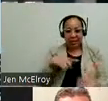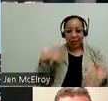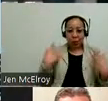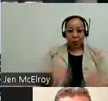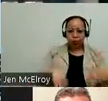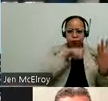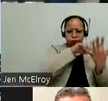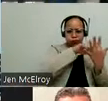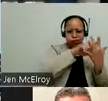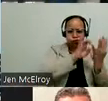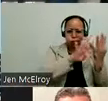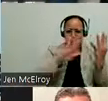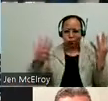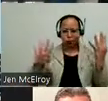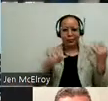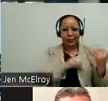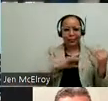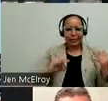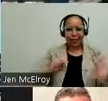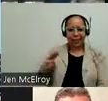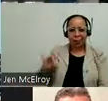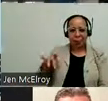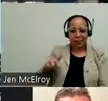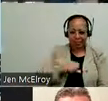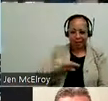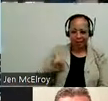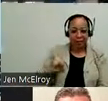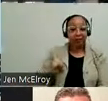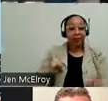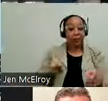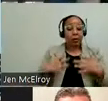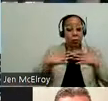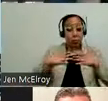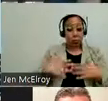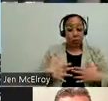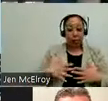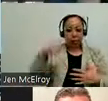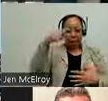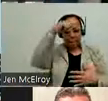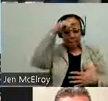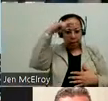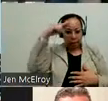Who are wearing black T-shirts with the Mayor's Office for People with